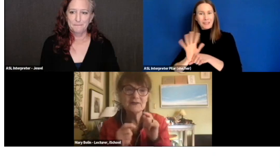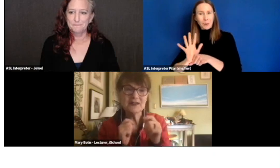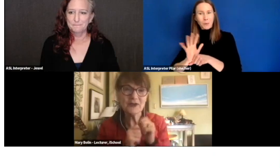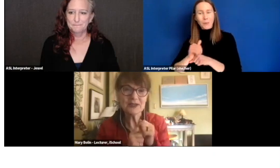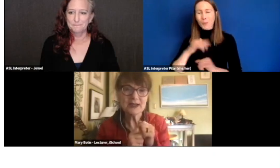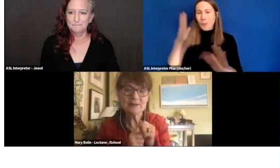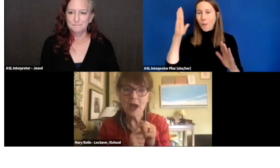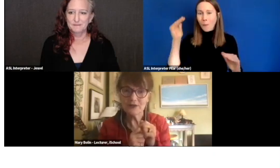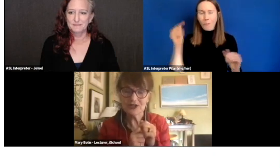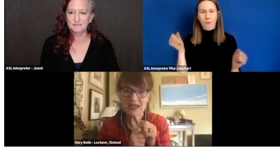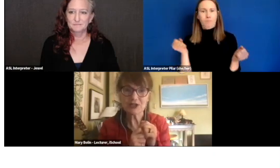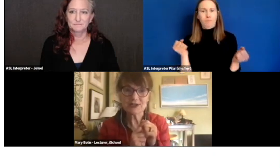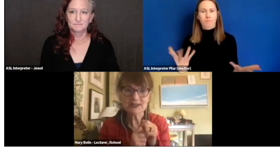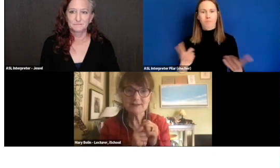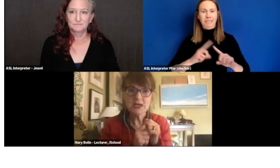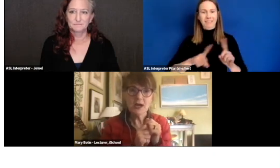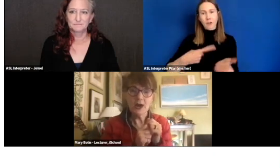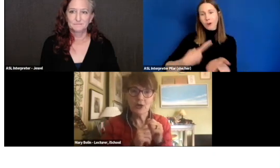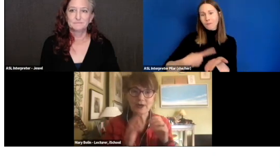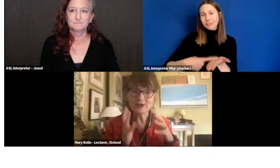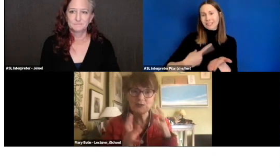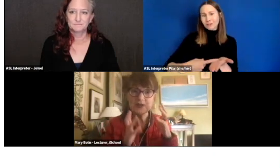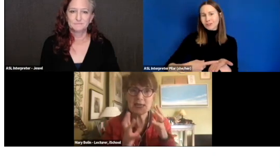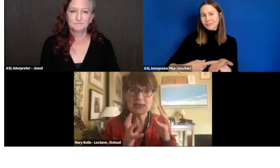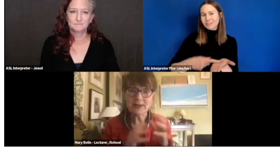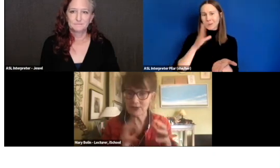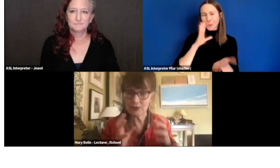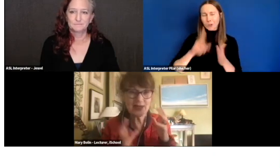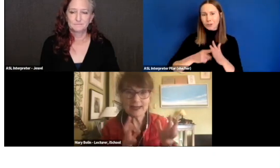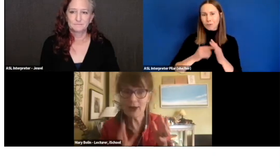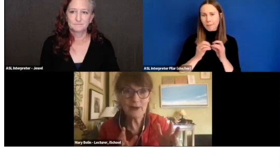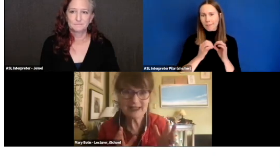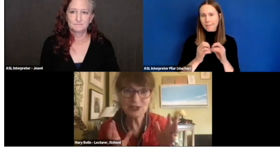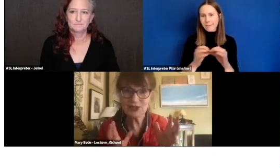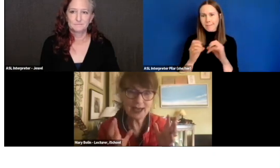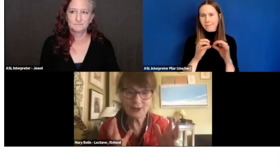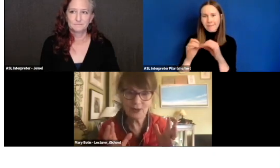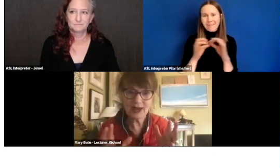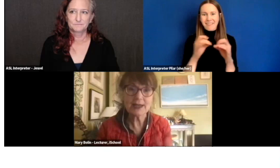of different conversations are going to be -- they are getting going in chat already.